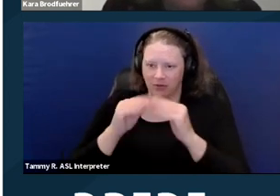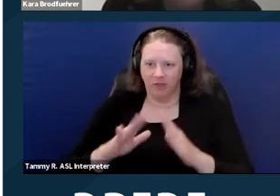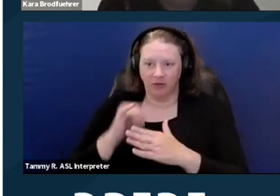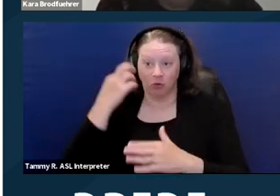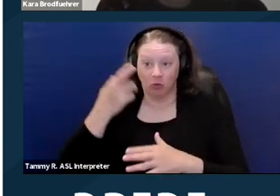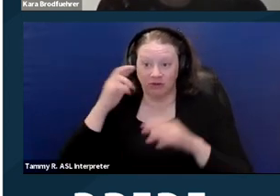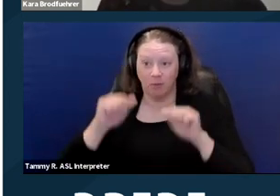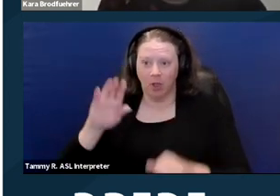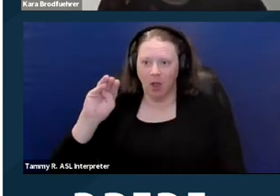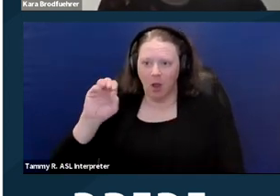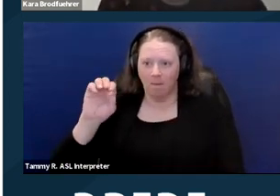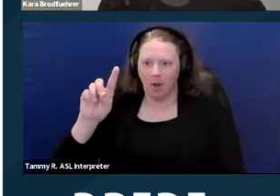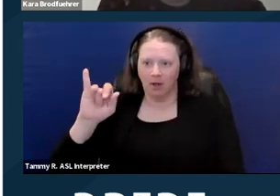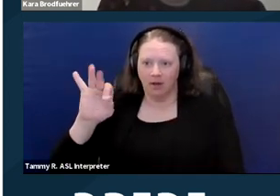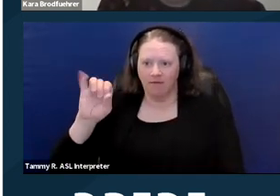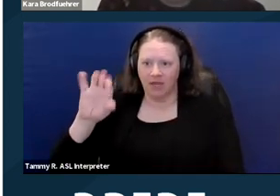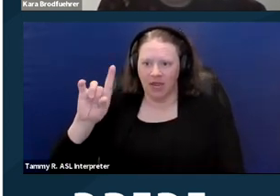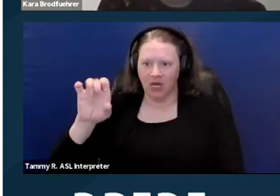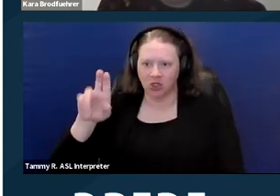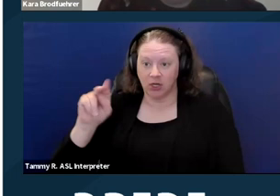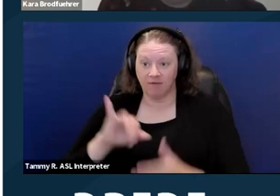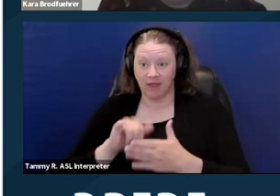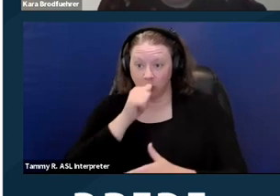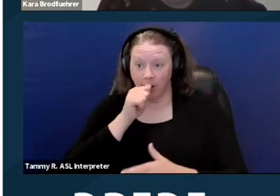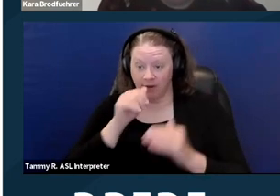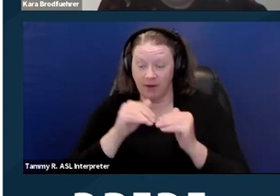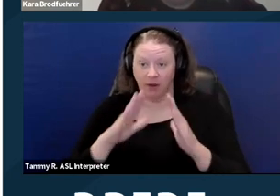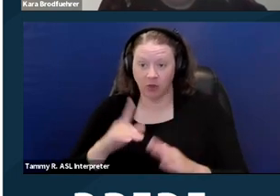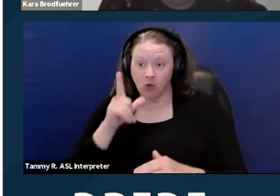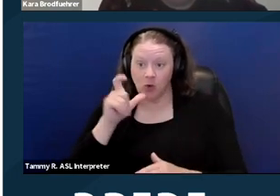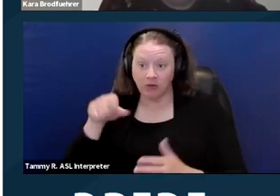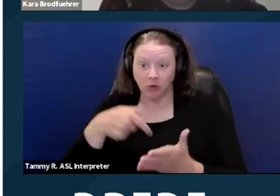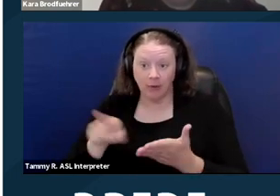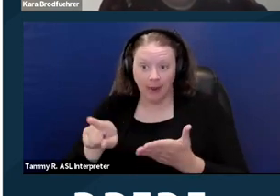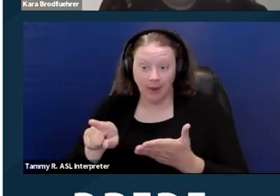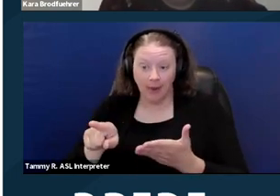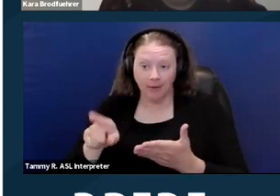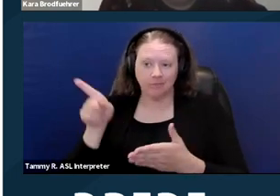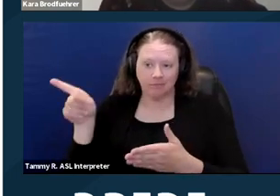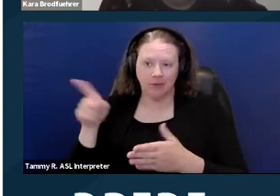So if this is private housing, the cost is gonna be on the tenant.